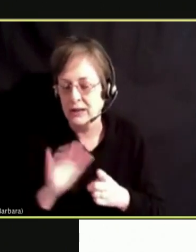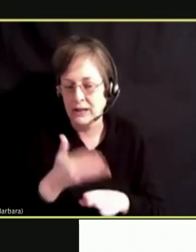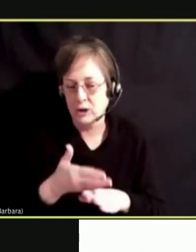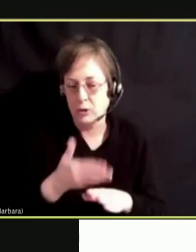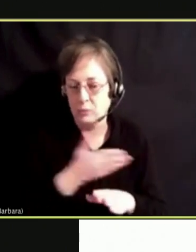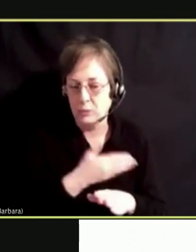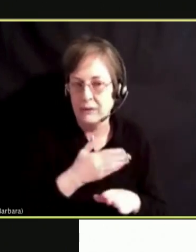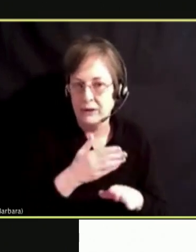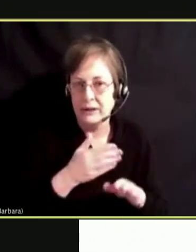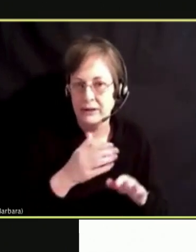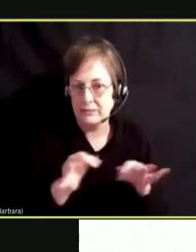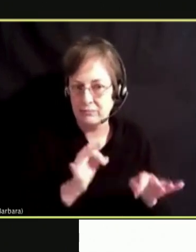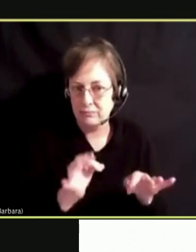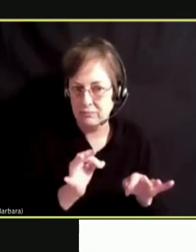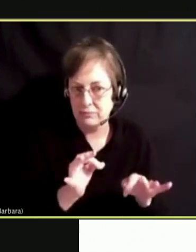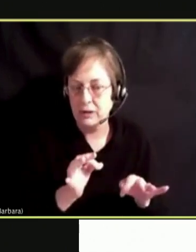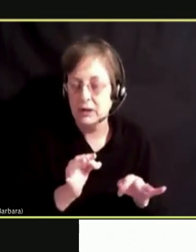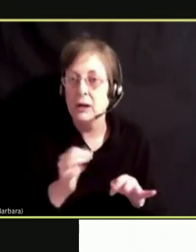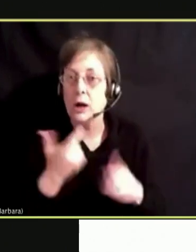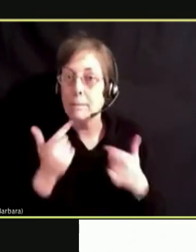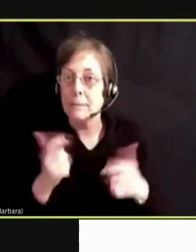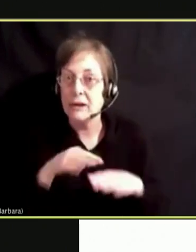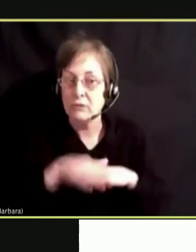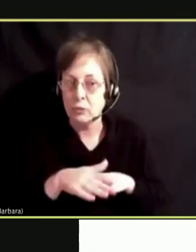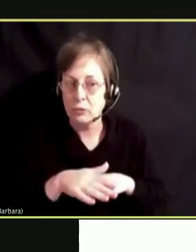THE BIGGEST INFLUENCES ARE PEOPLE THAT THEY KNOW.